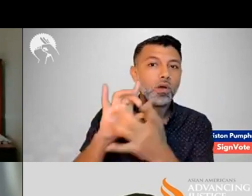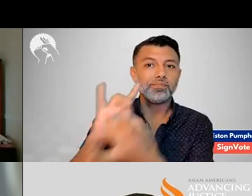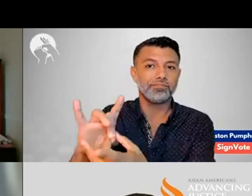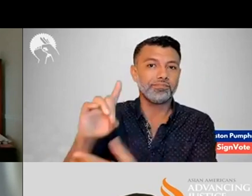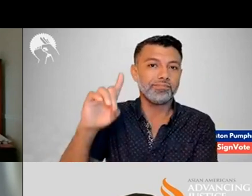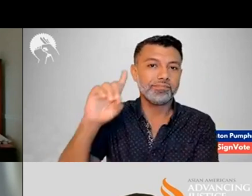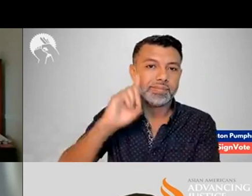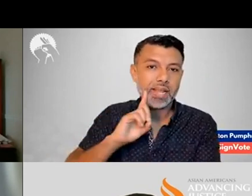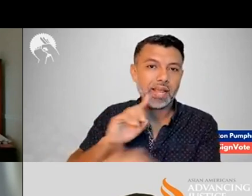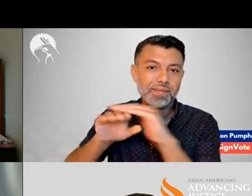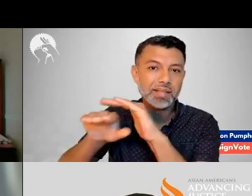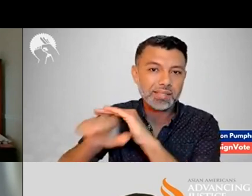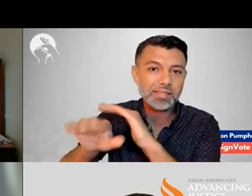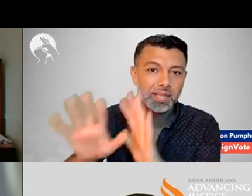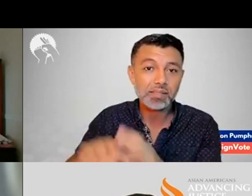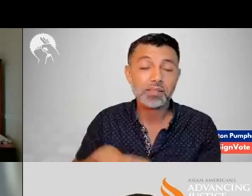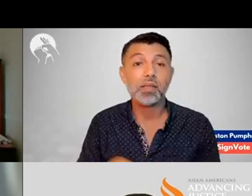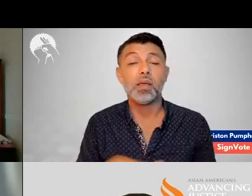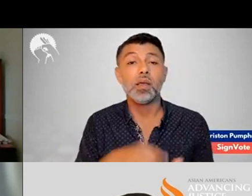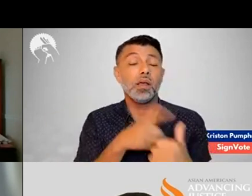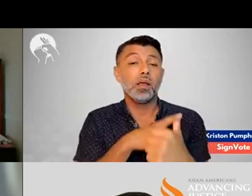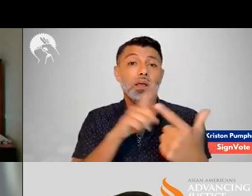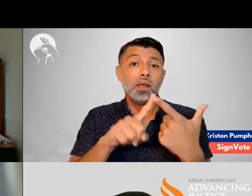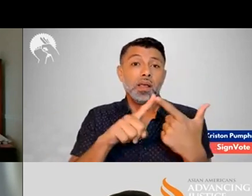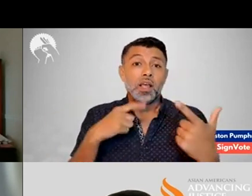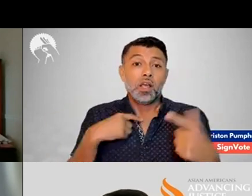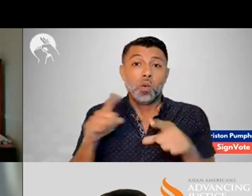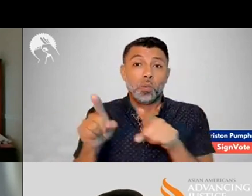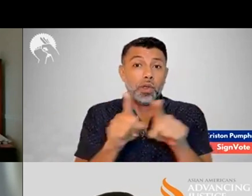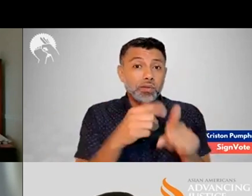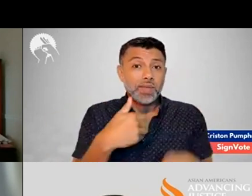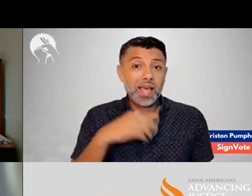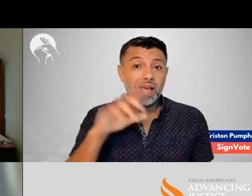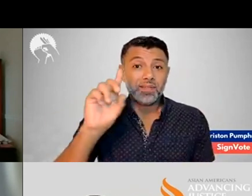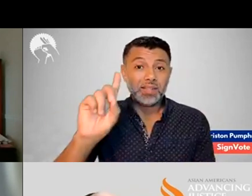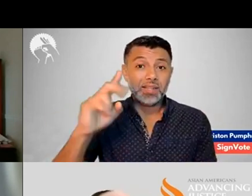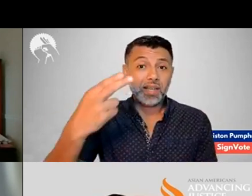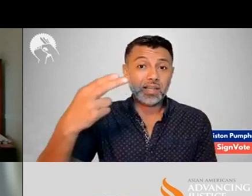mini policies and legal-oriented access issues for the Deaf Community.